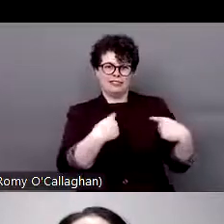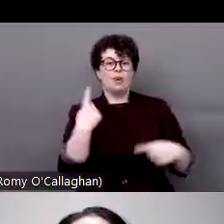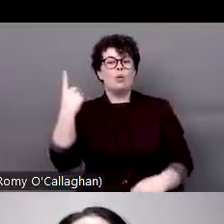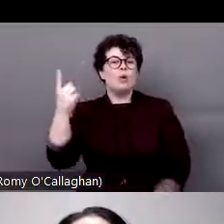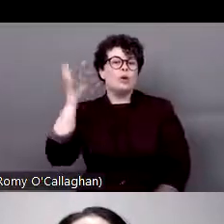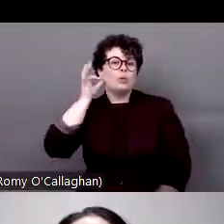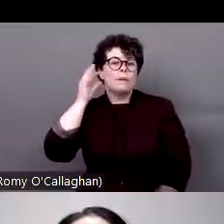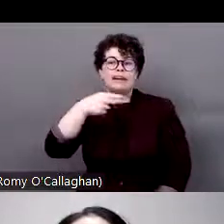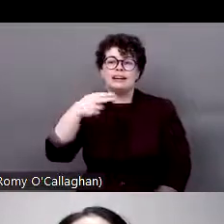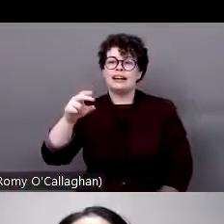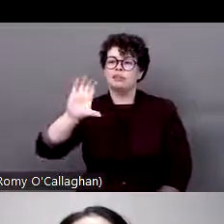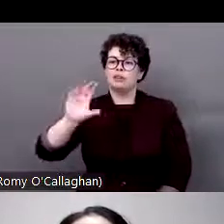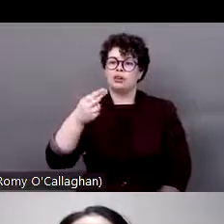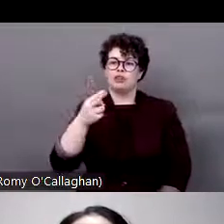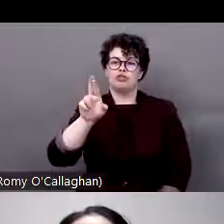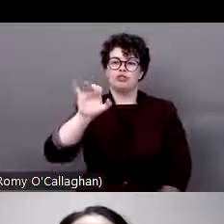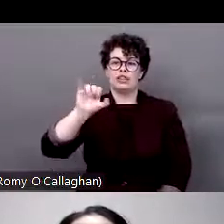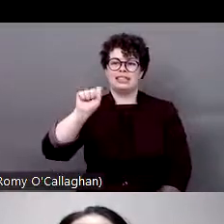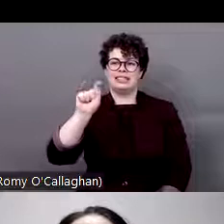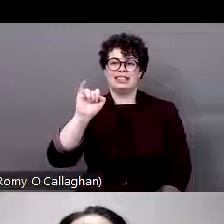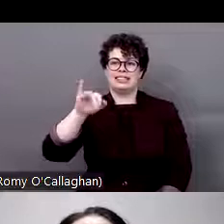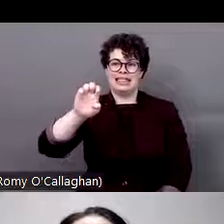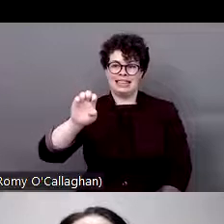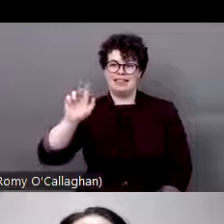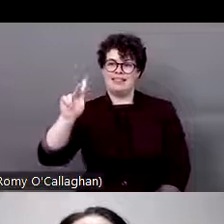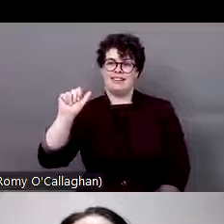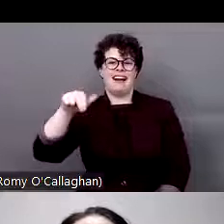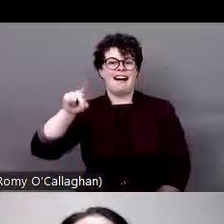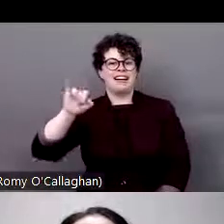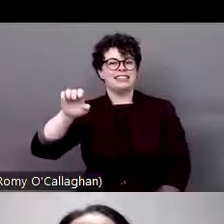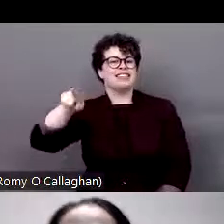Candy who is a representative from a community in